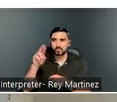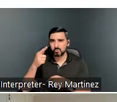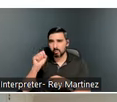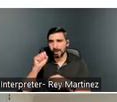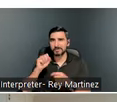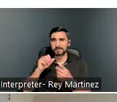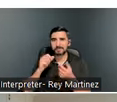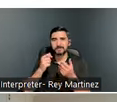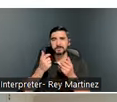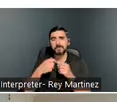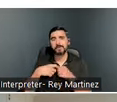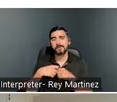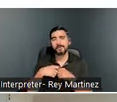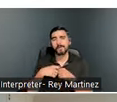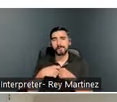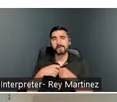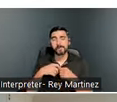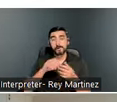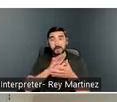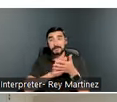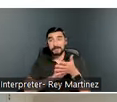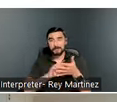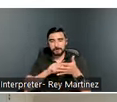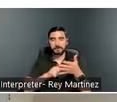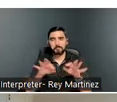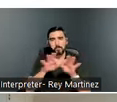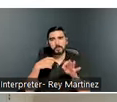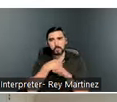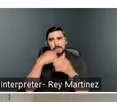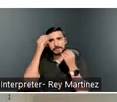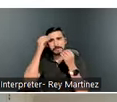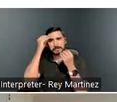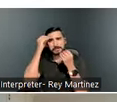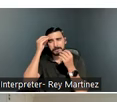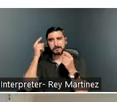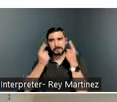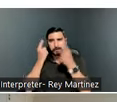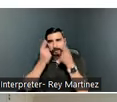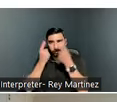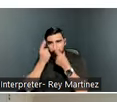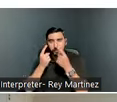take into account some of those points and think, we really want this individual to be in supportive